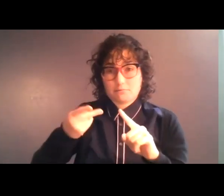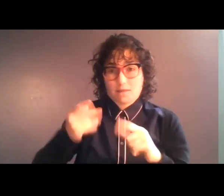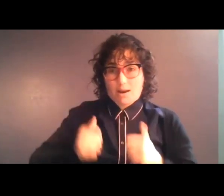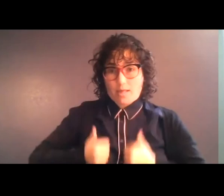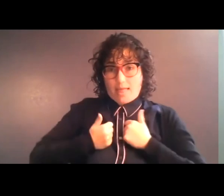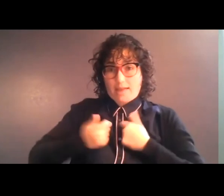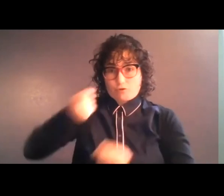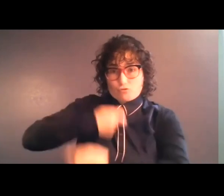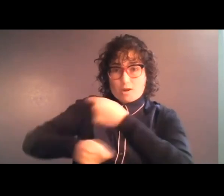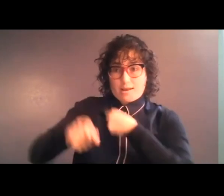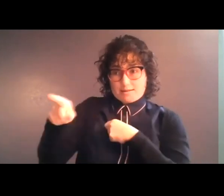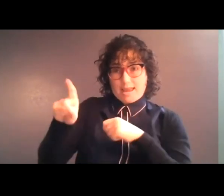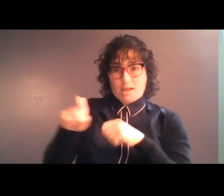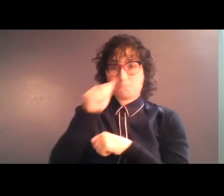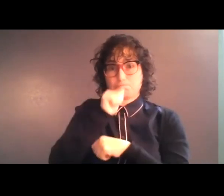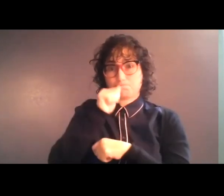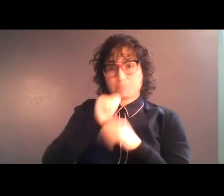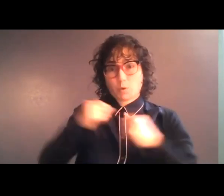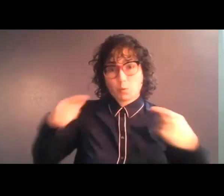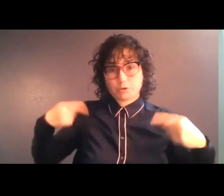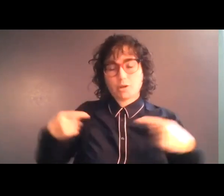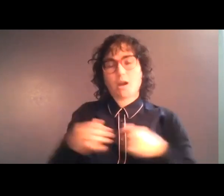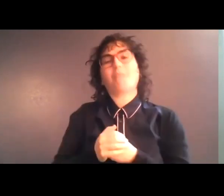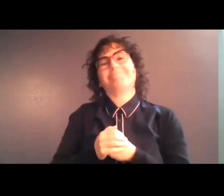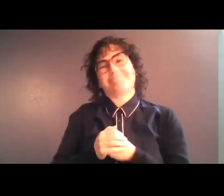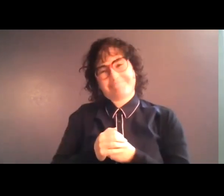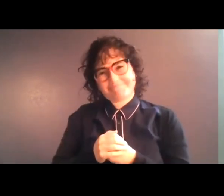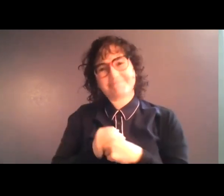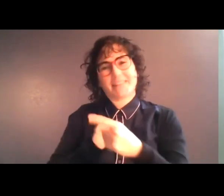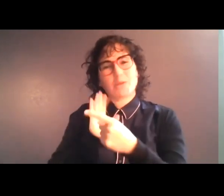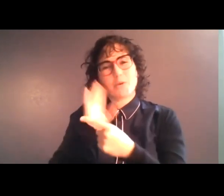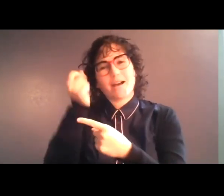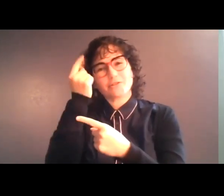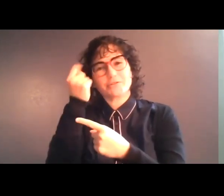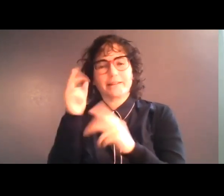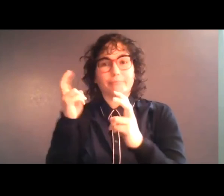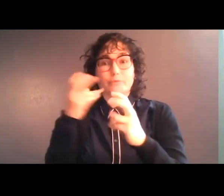life in a wheelchair, well, then he'd see what's so good about accessibility...